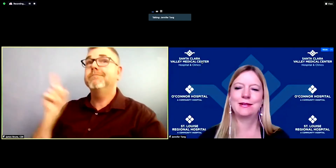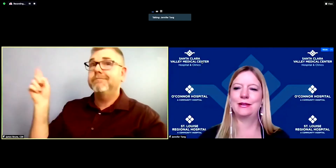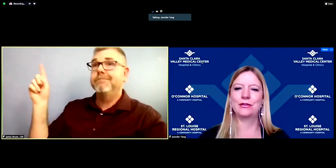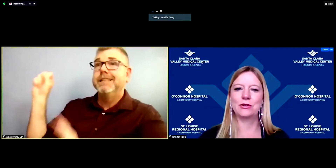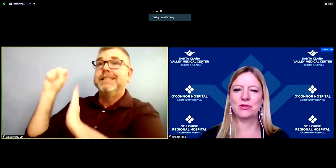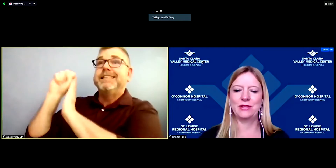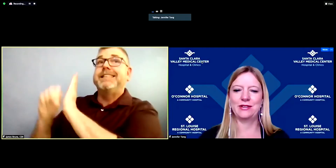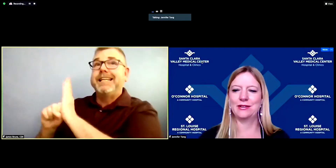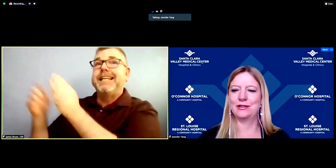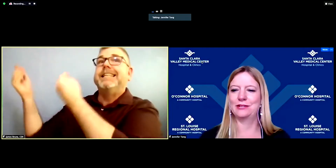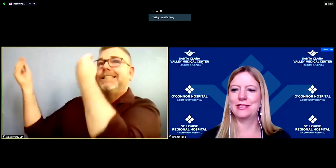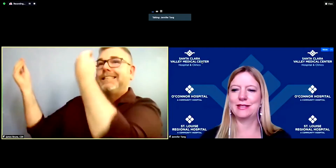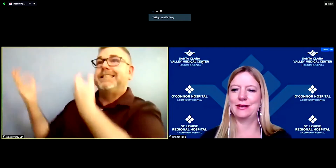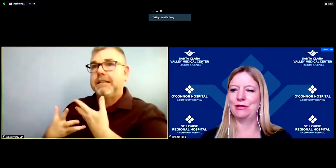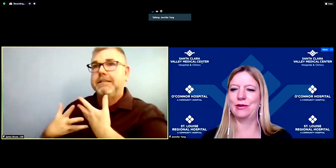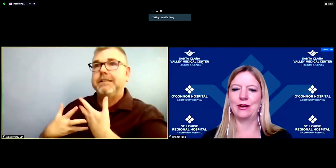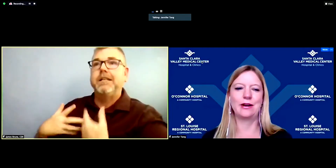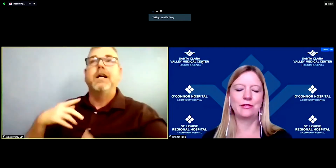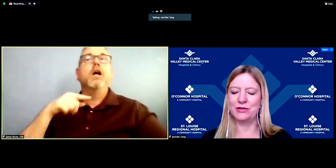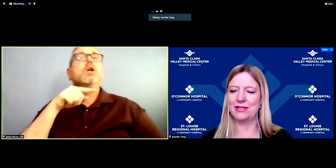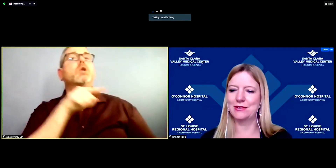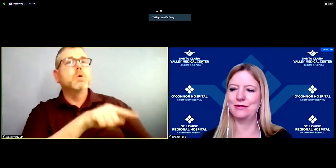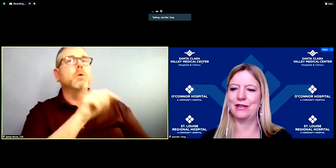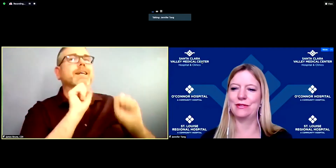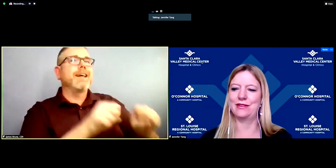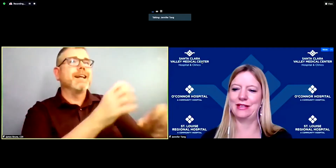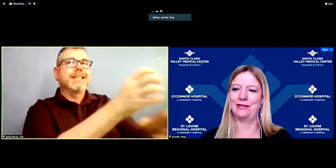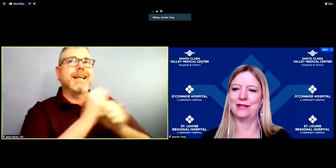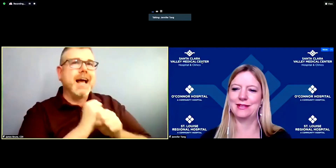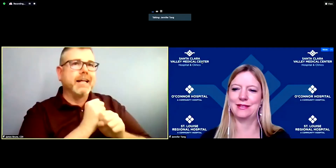Now of course, we are currently saying we want a hundred percent of everything that